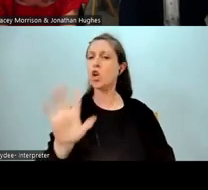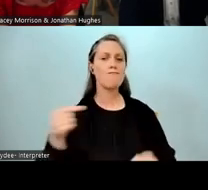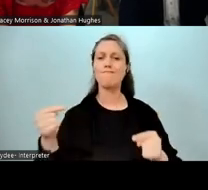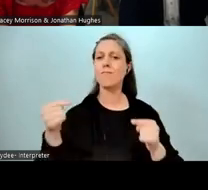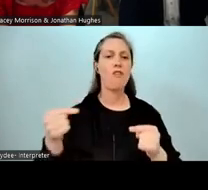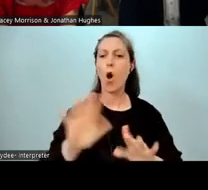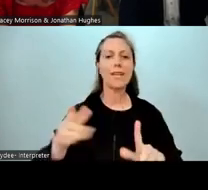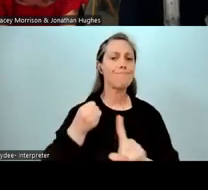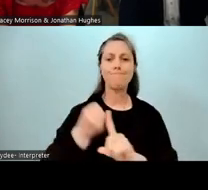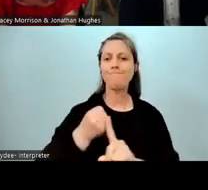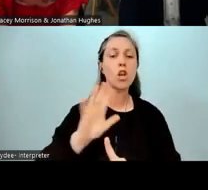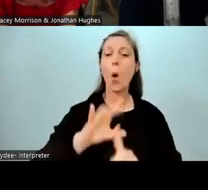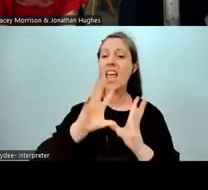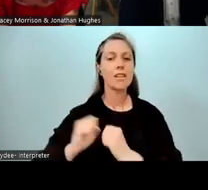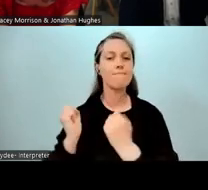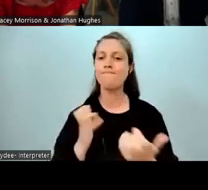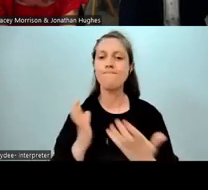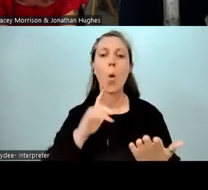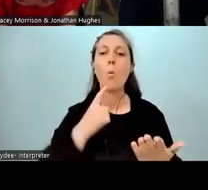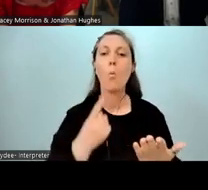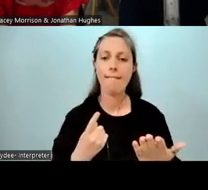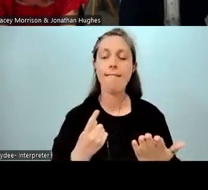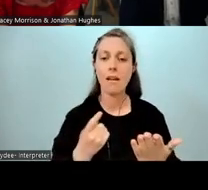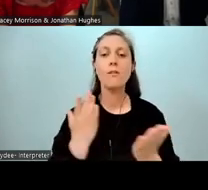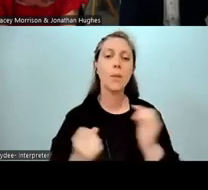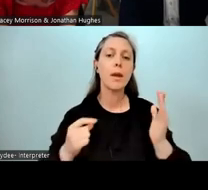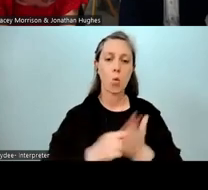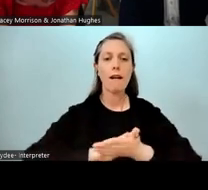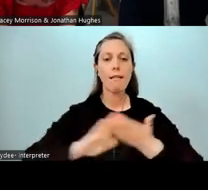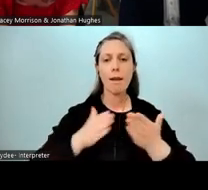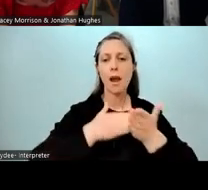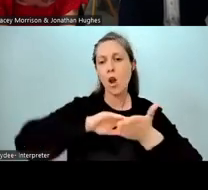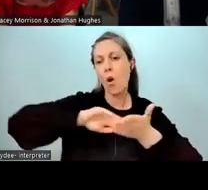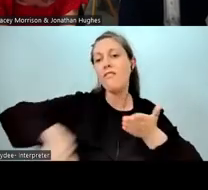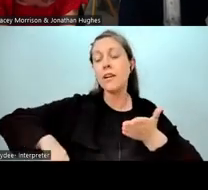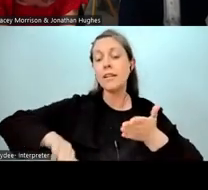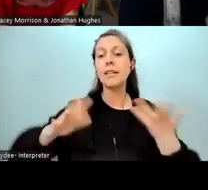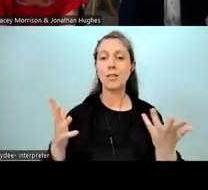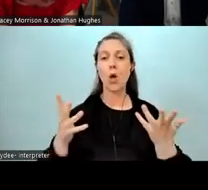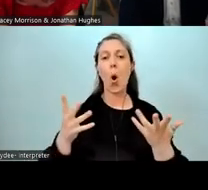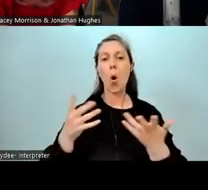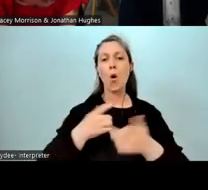that you'd get everything you needed. And that was really important, and obviously it happens till today. So in terms of resourcing, in terms of property,